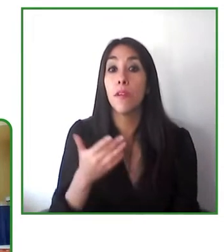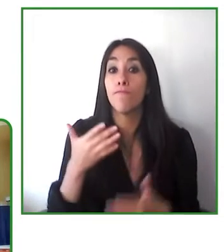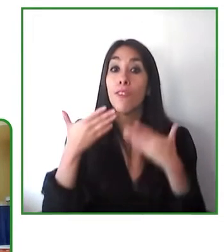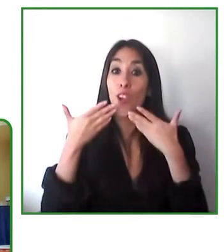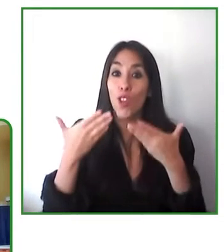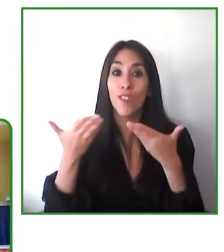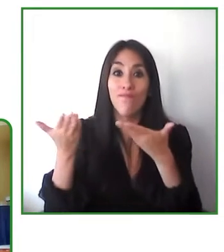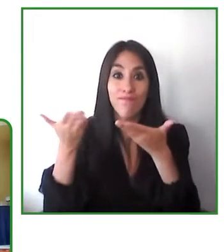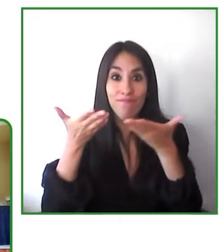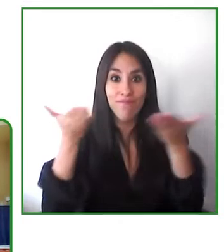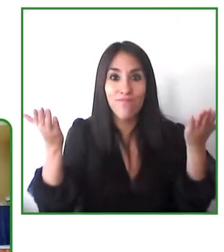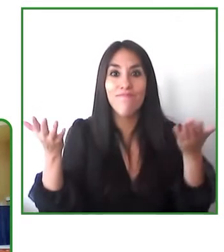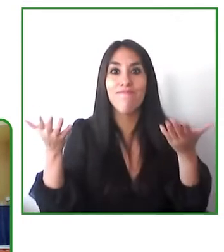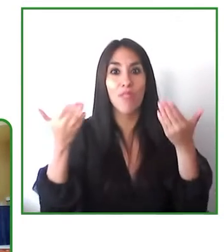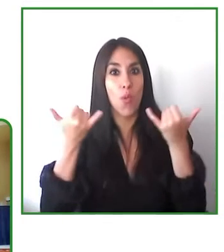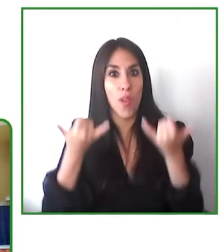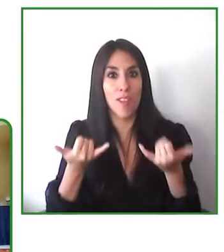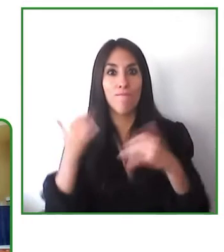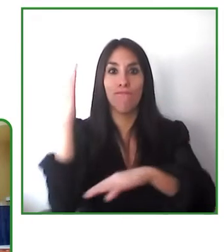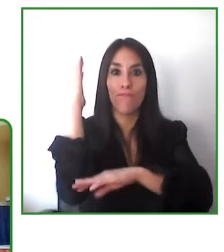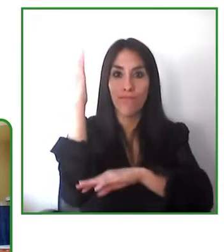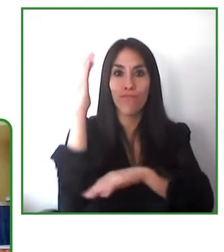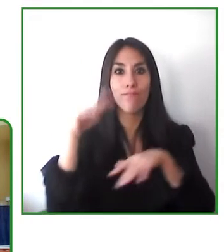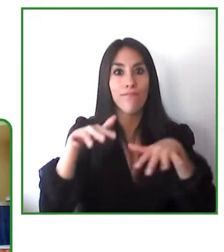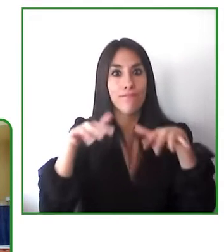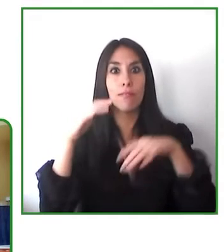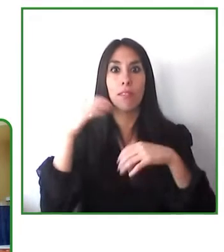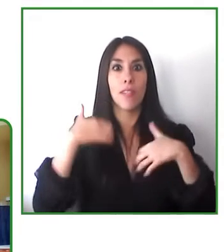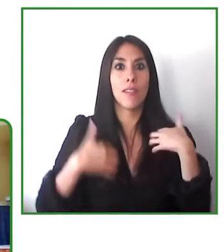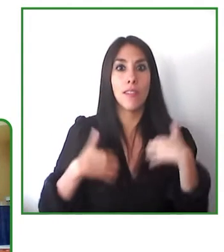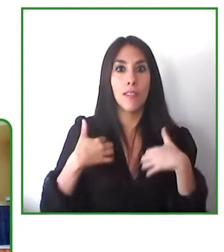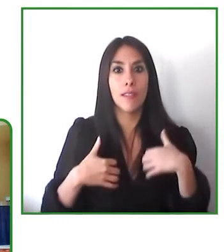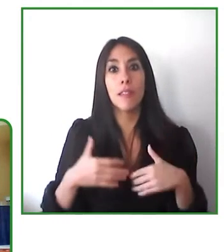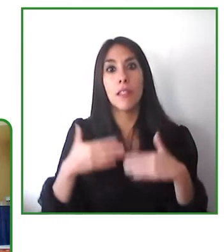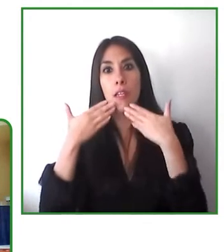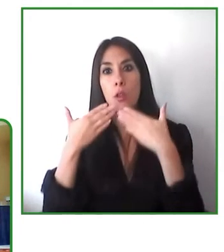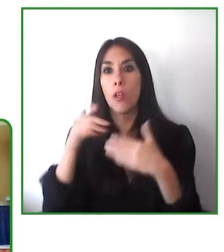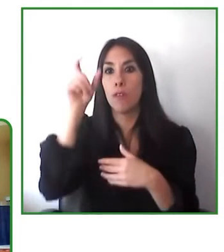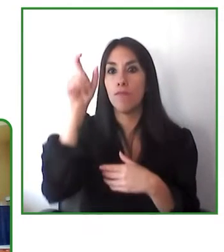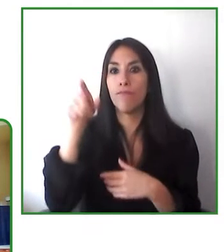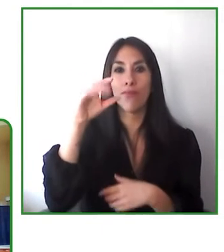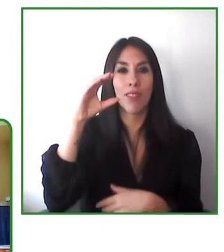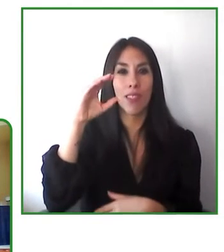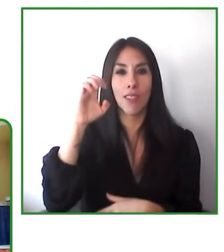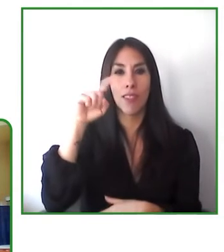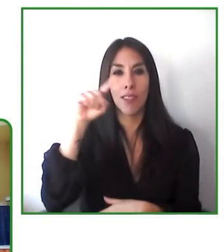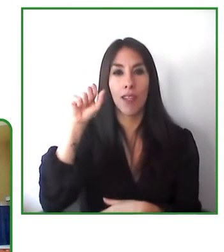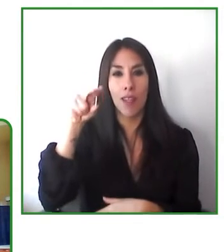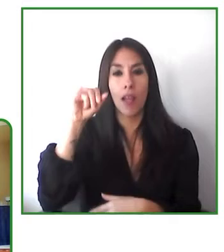this great session thank you cezarina for your presentation i'm going to start sharing